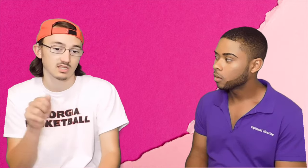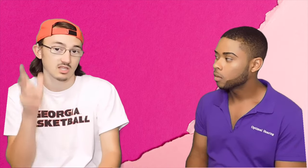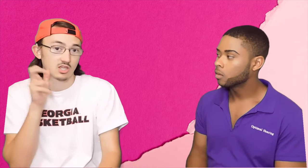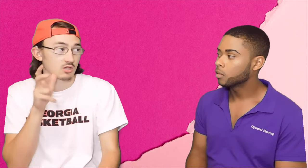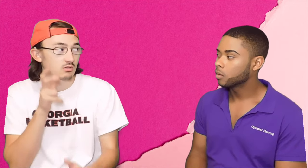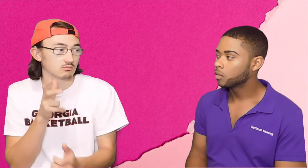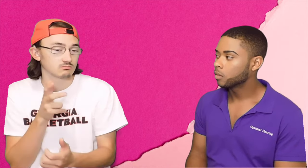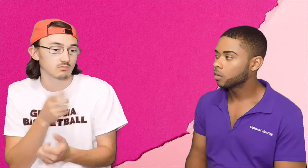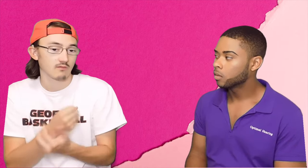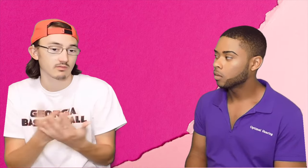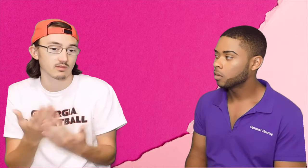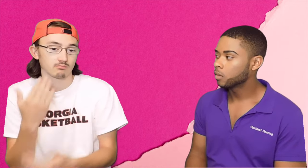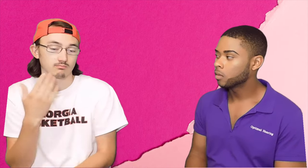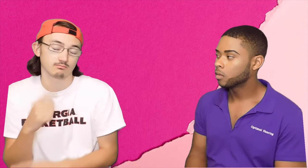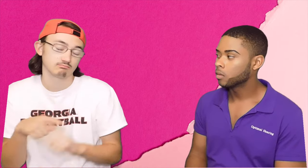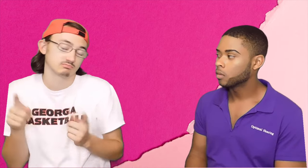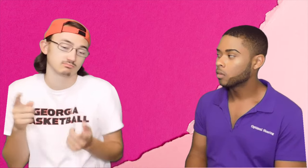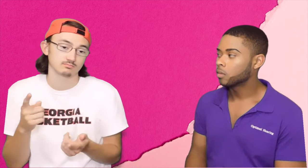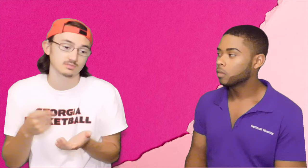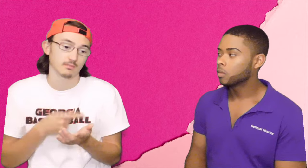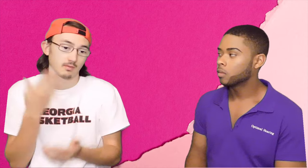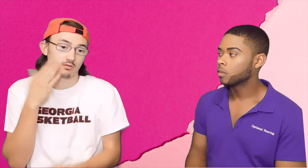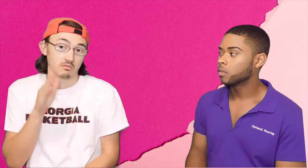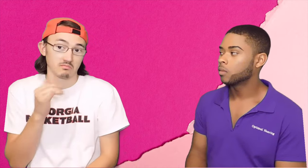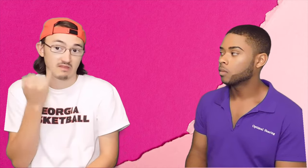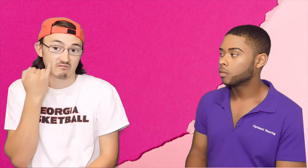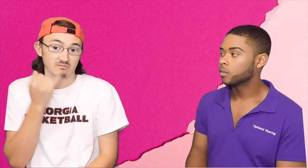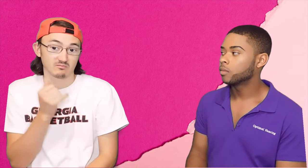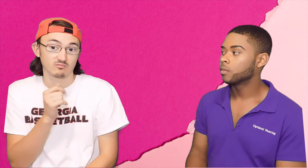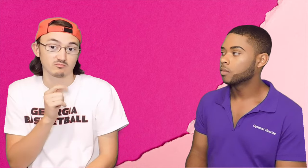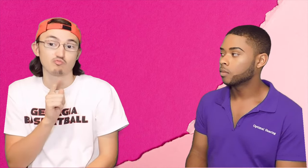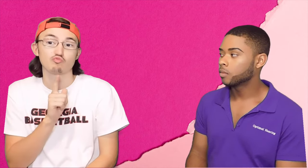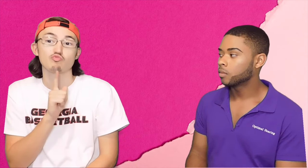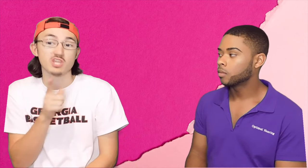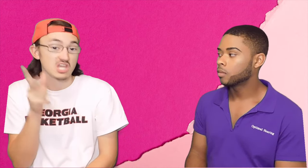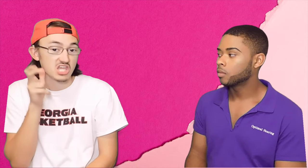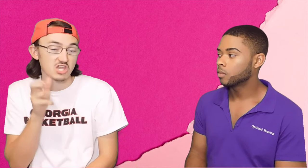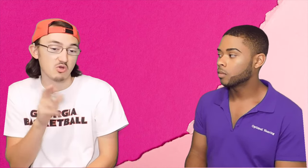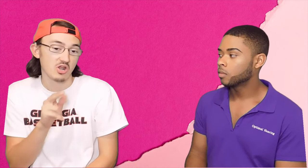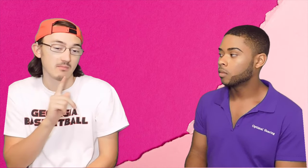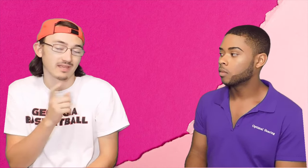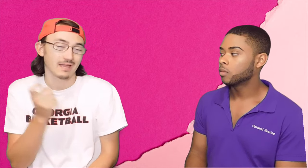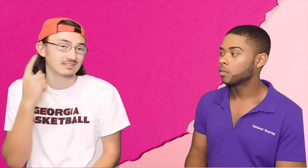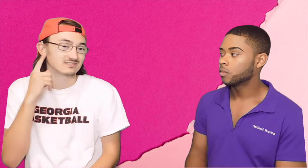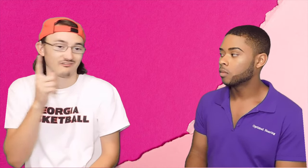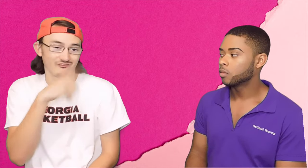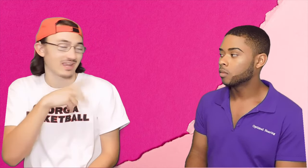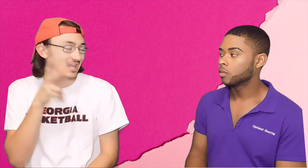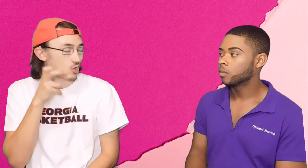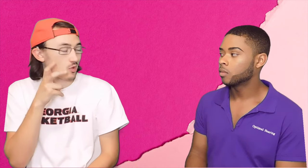Luke: I can hear everything, you know, but sometimes.. I don't know if it's 'actually